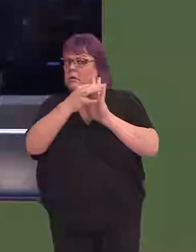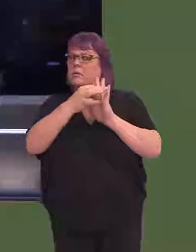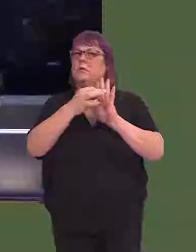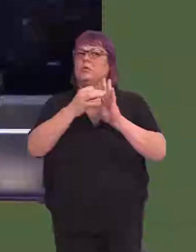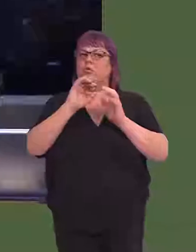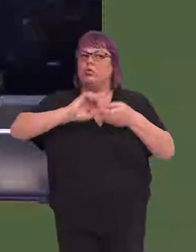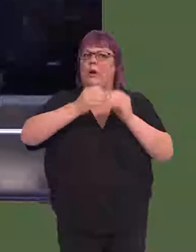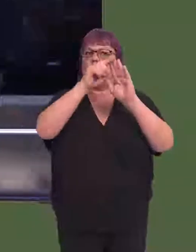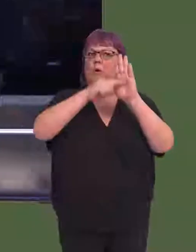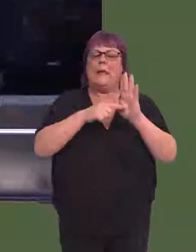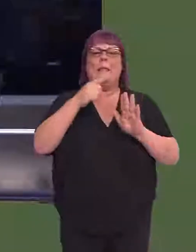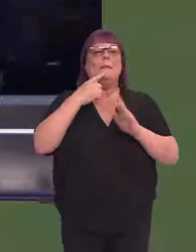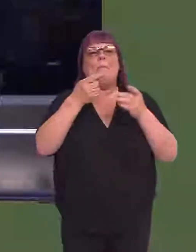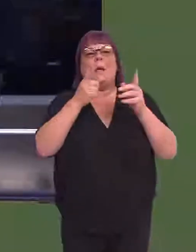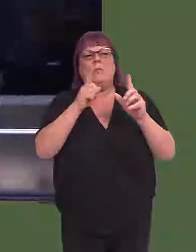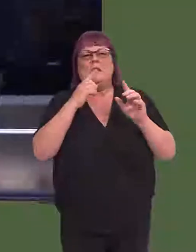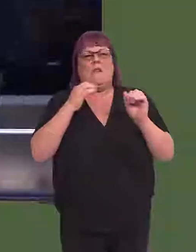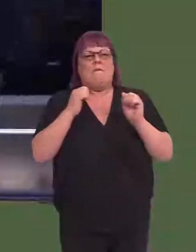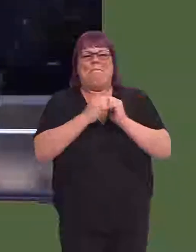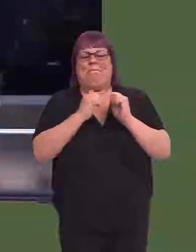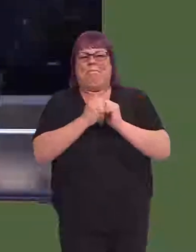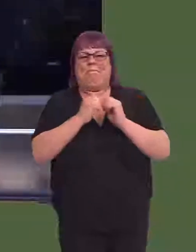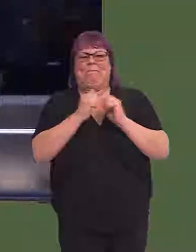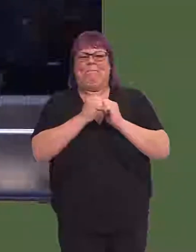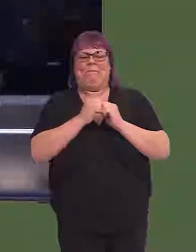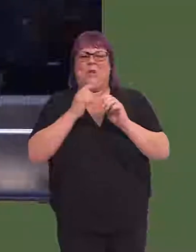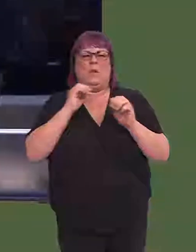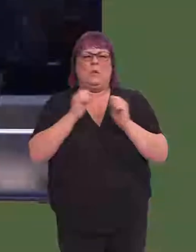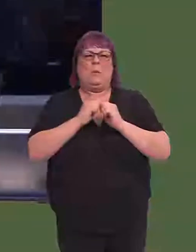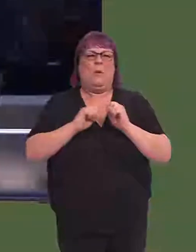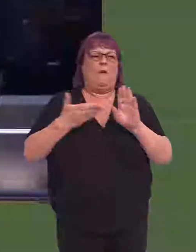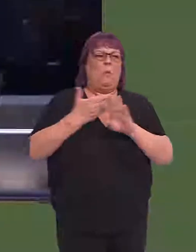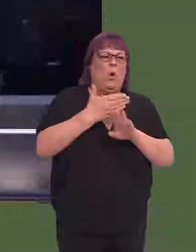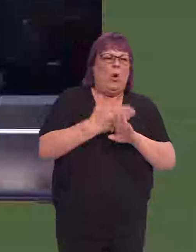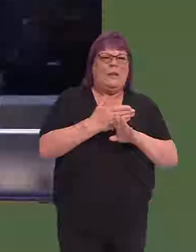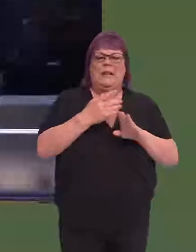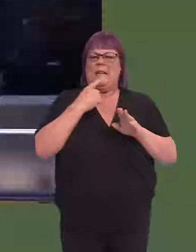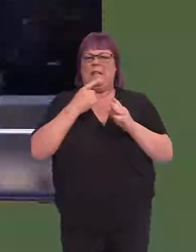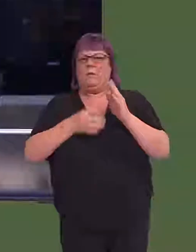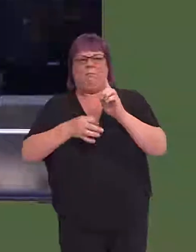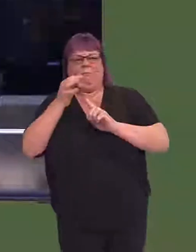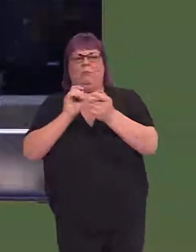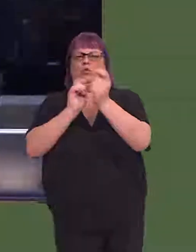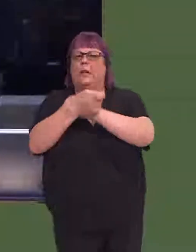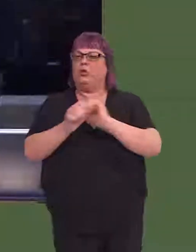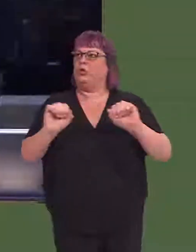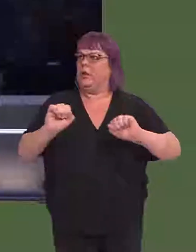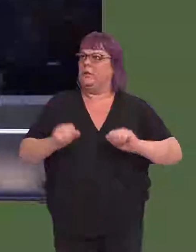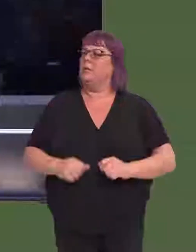which said that 'change management arrangements...are not fit for purpose and remain a significant obstacle towards delivering sustainable change',